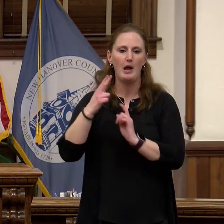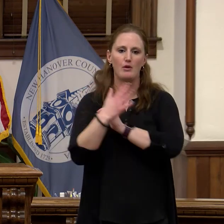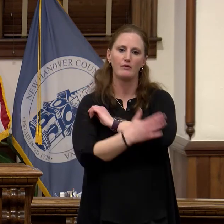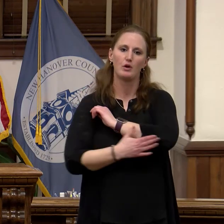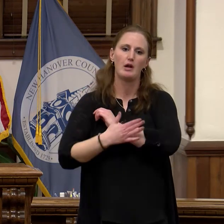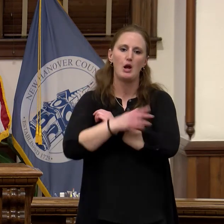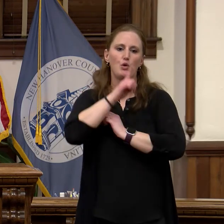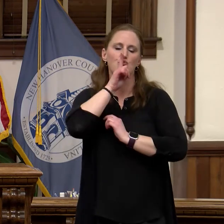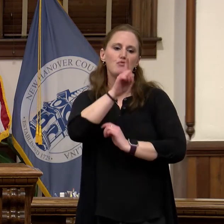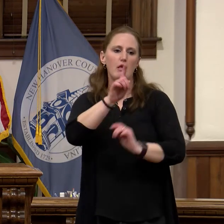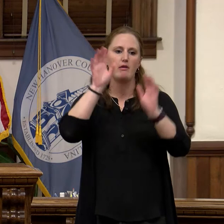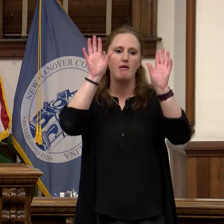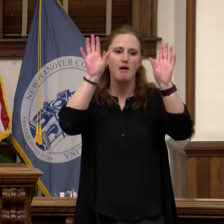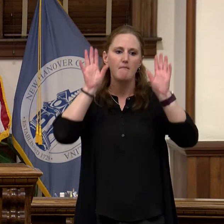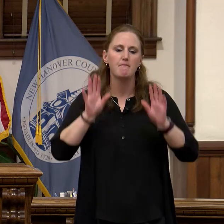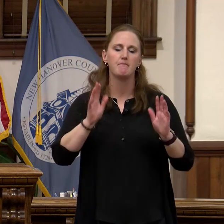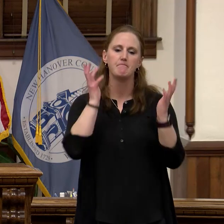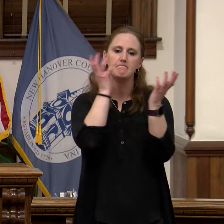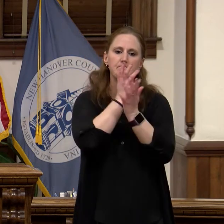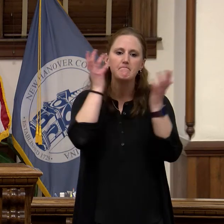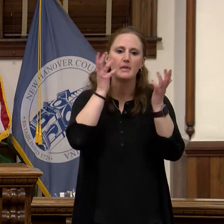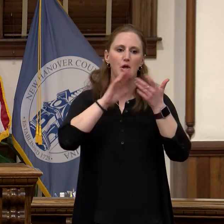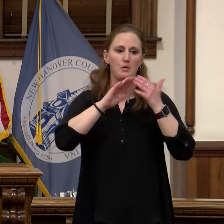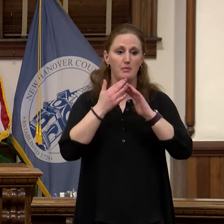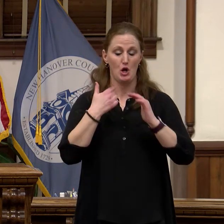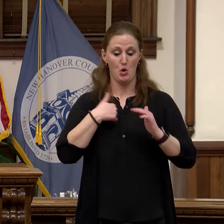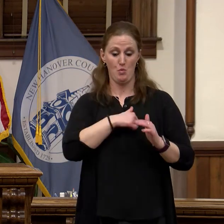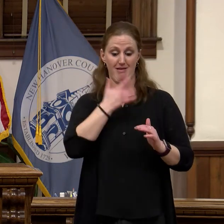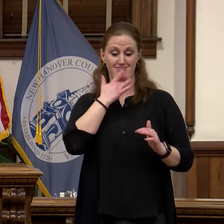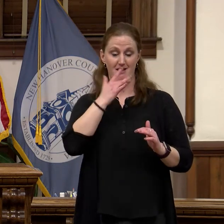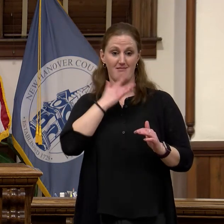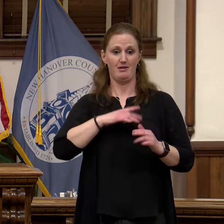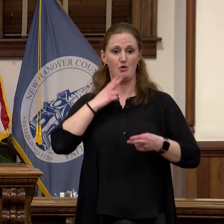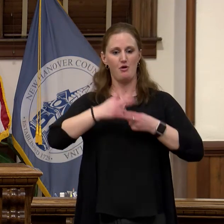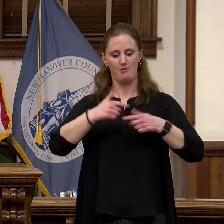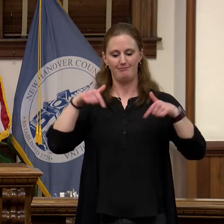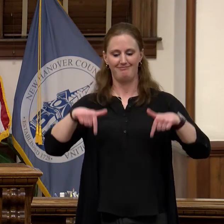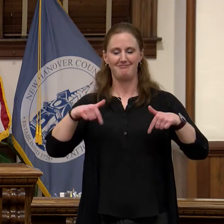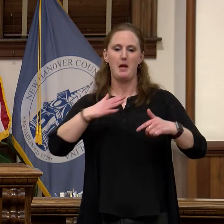fortunate to call this home and if this state of the county is any indication we